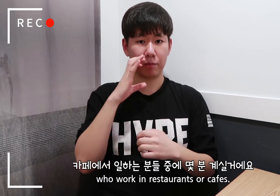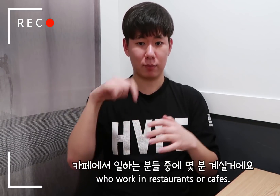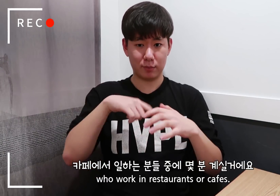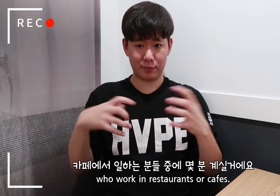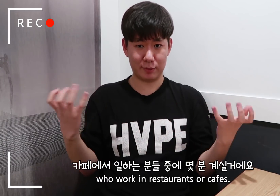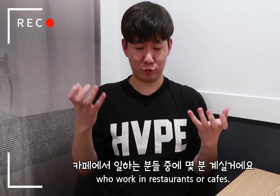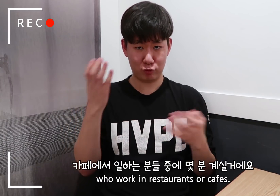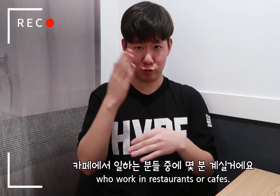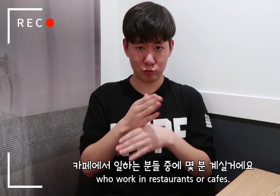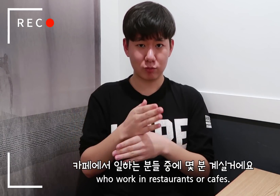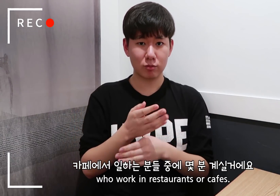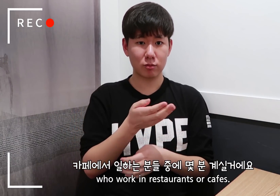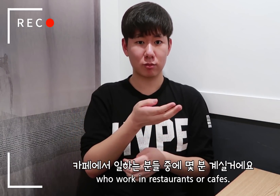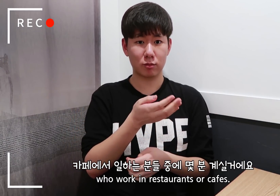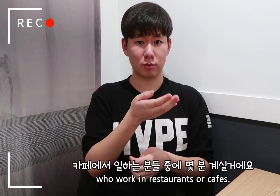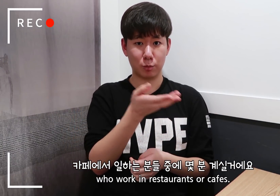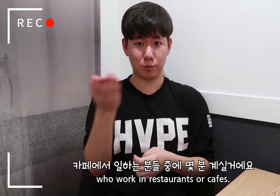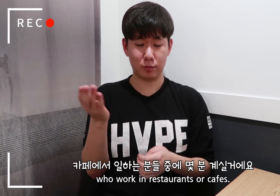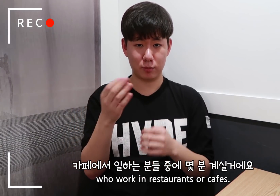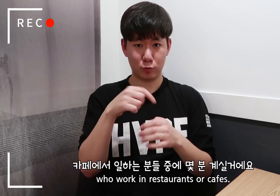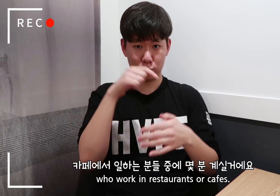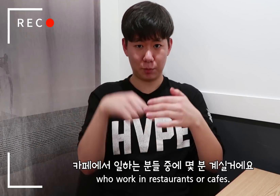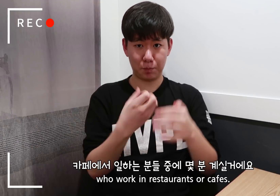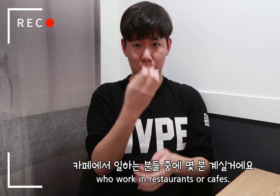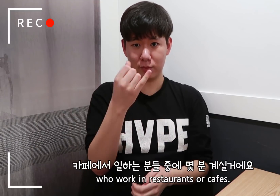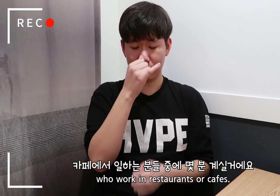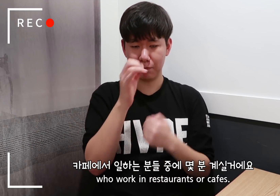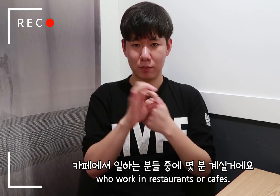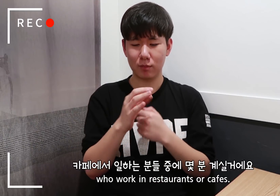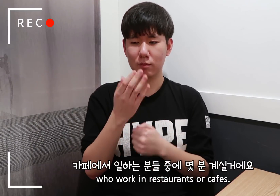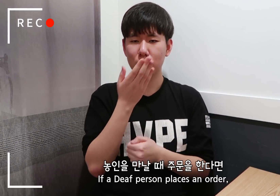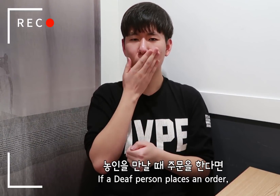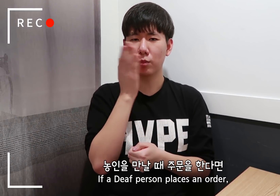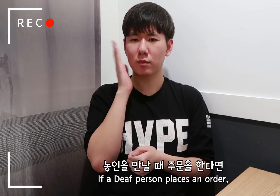who work in restaurants or cafes.